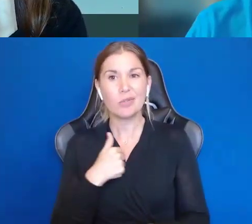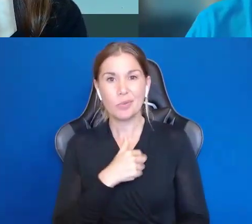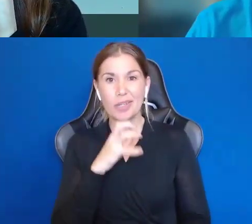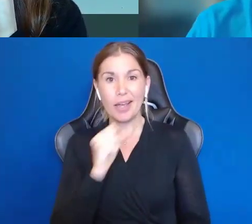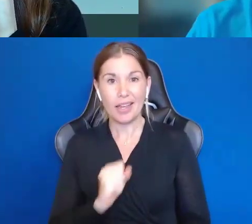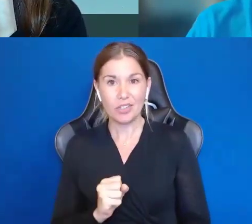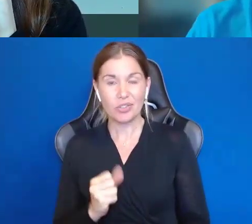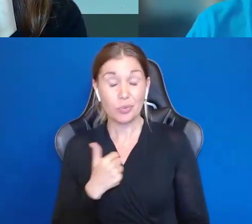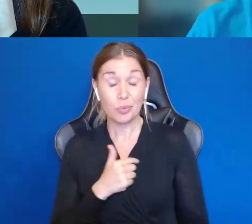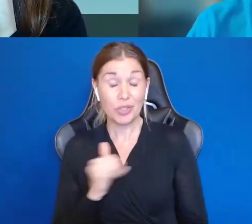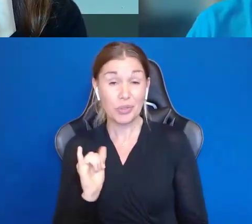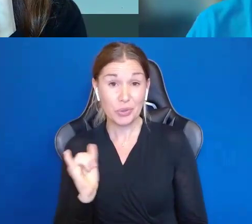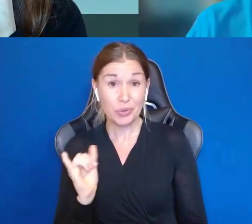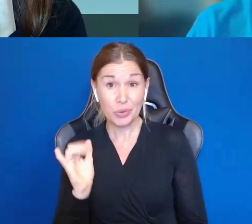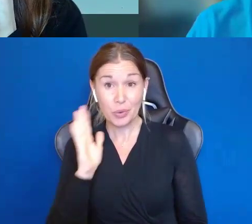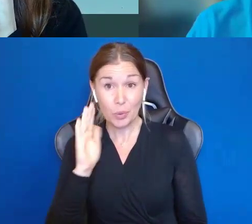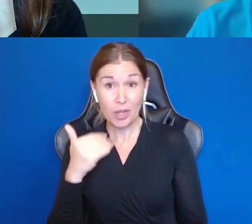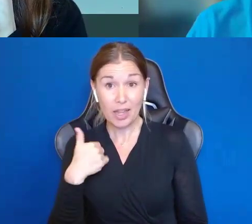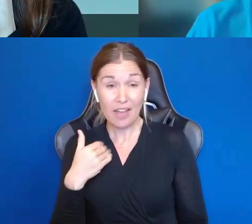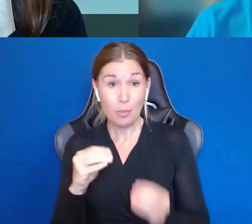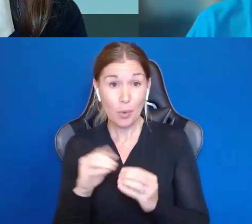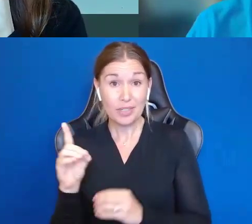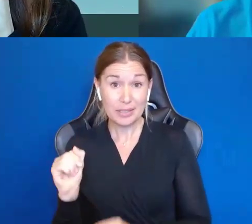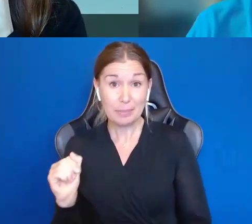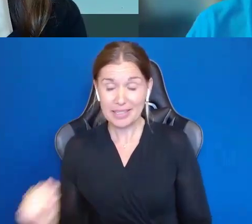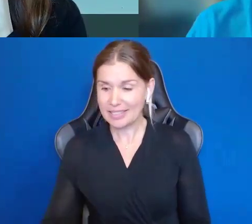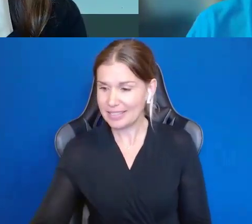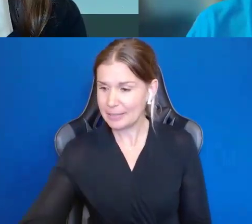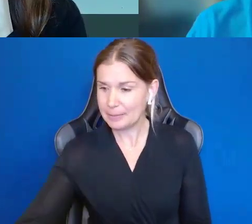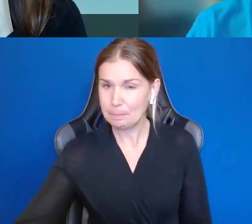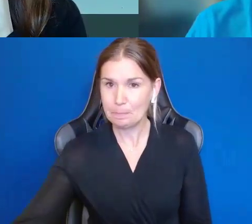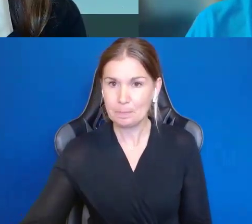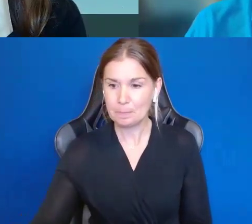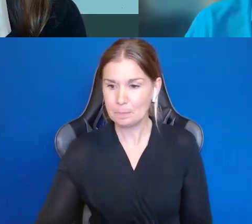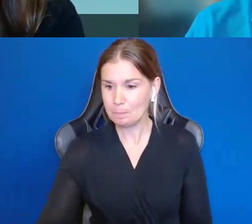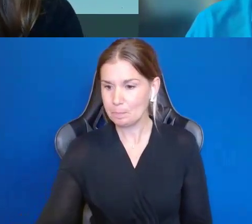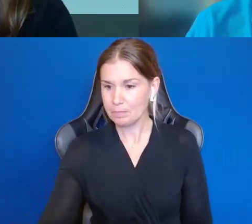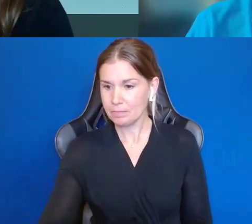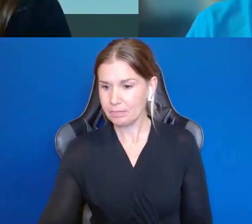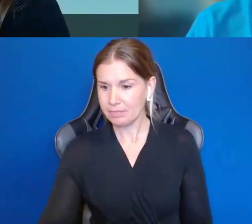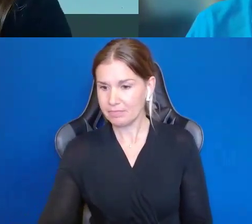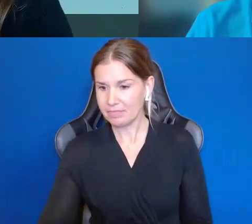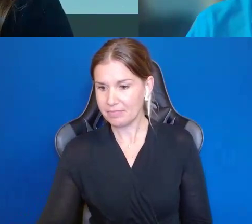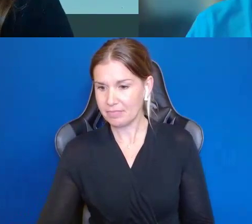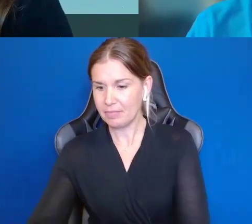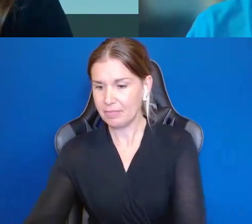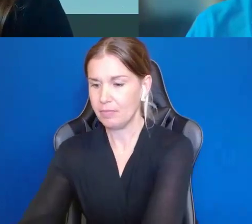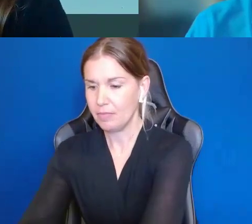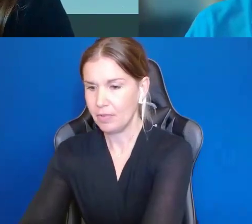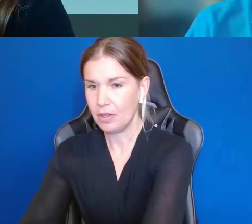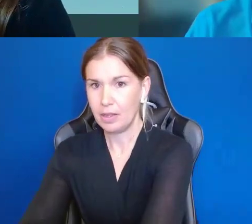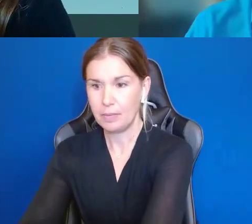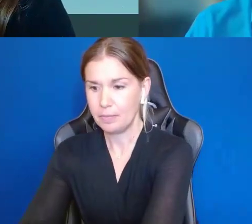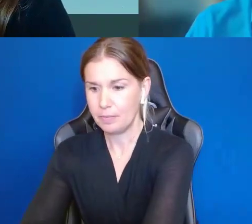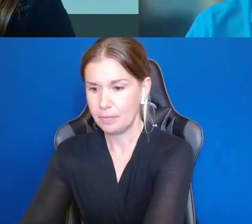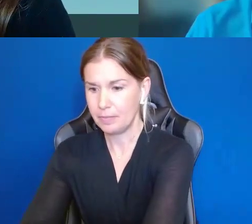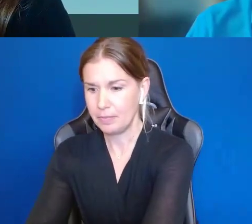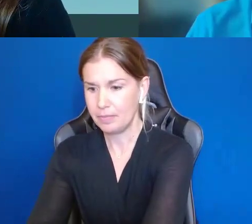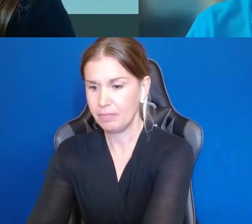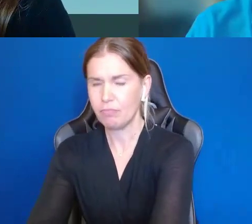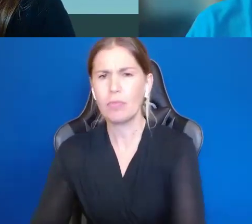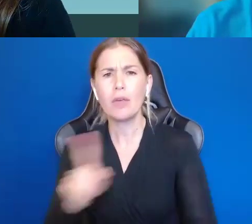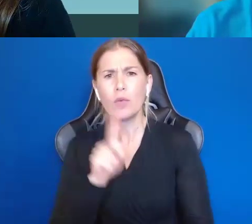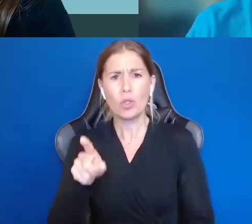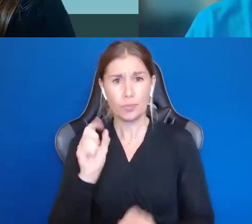So, let me see. I have a question here. Can you provide suggestions for